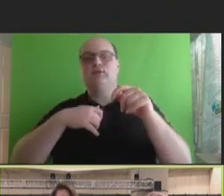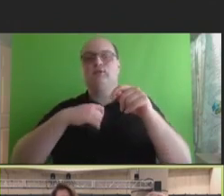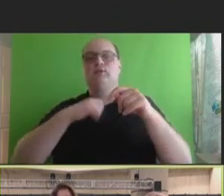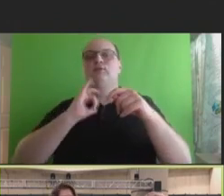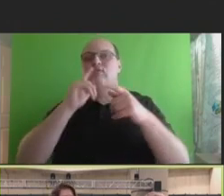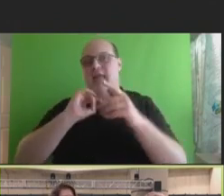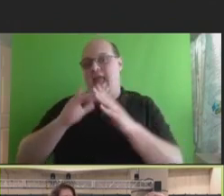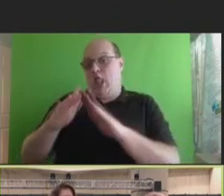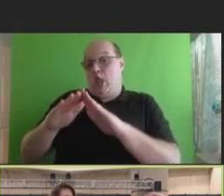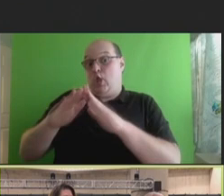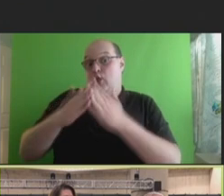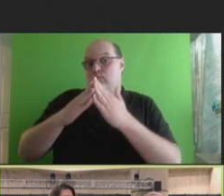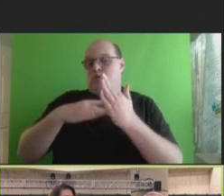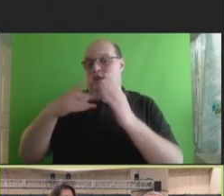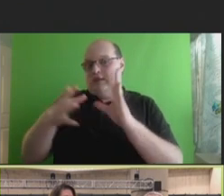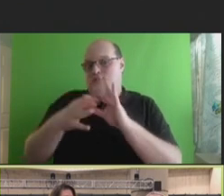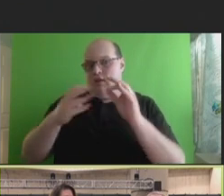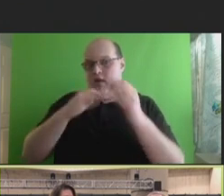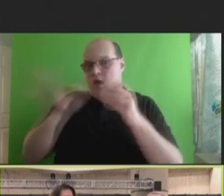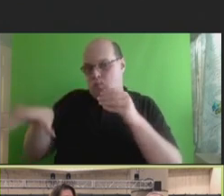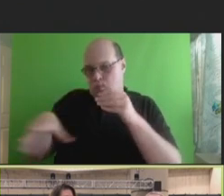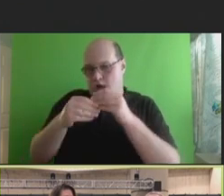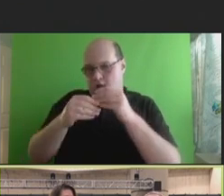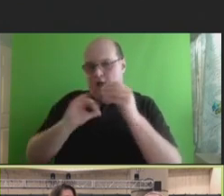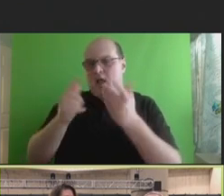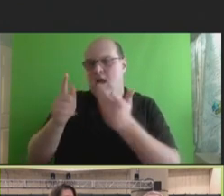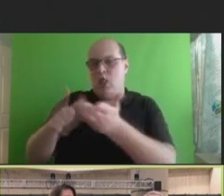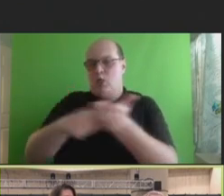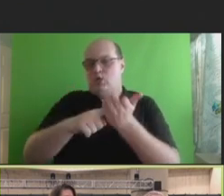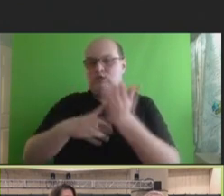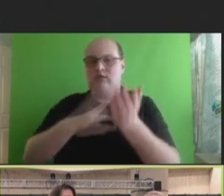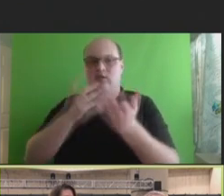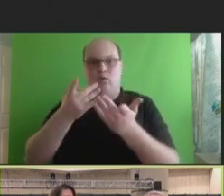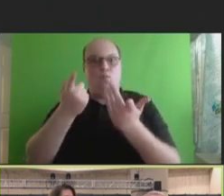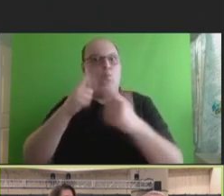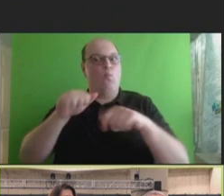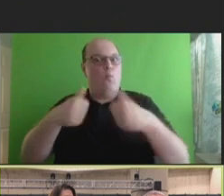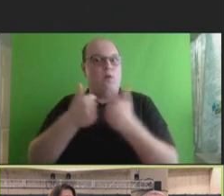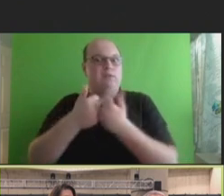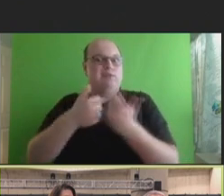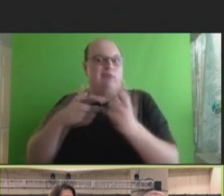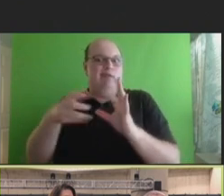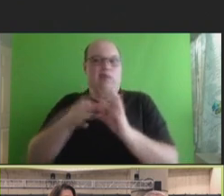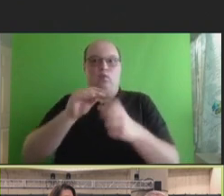here and in a number of other places that one of our real challenges around the COVID-19